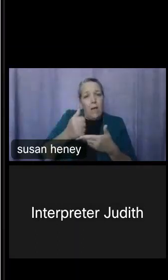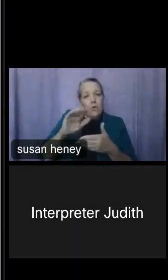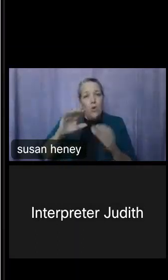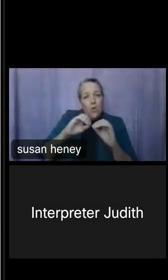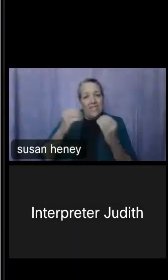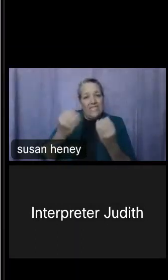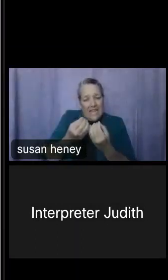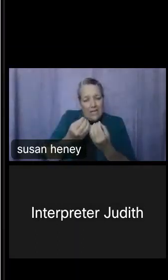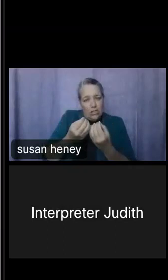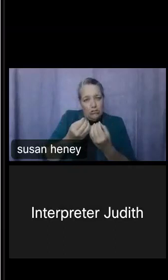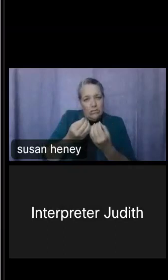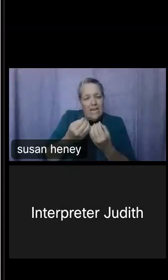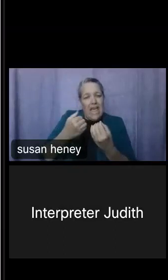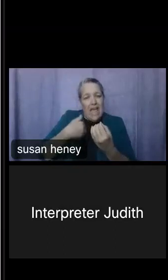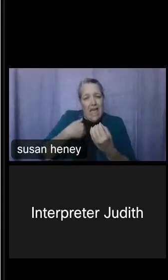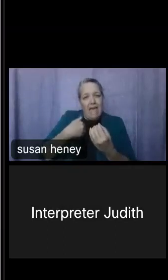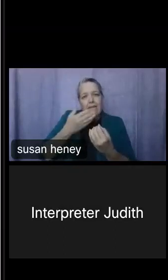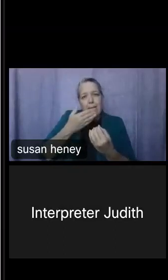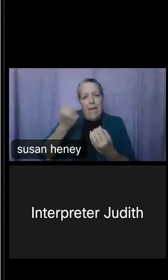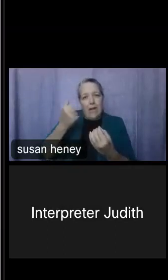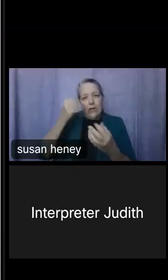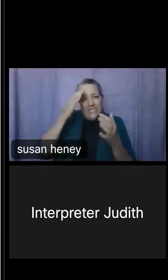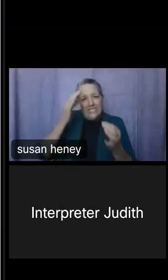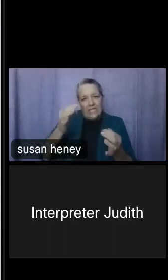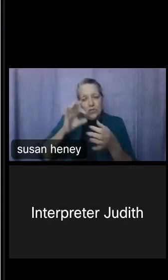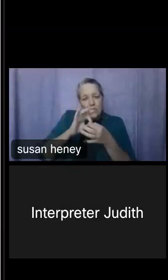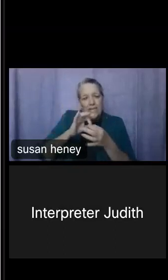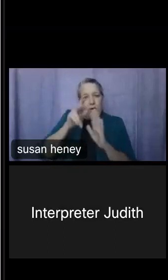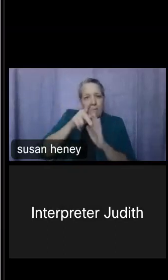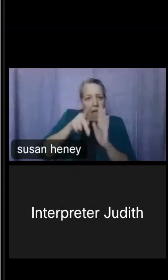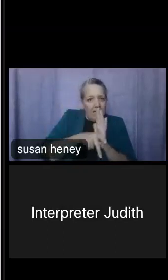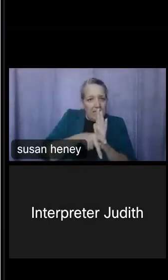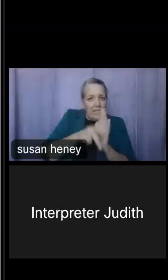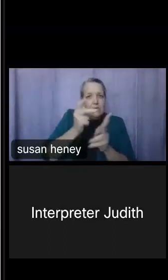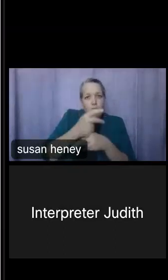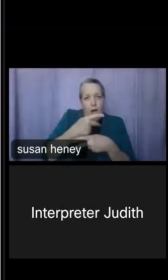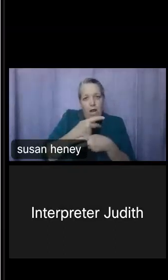informed decisions about policy, products and/or services for the disabled community.